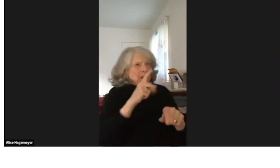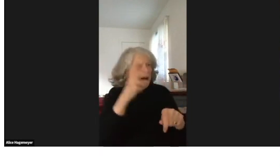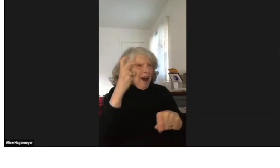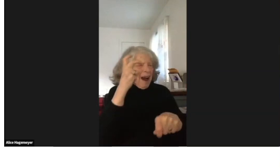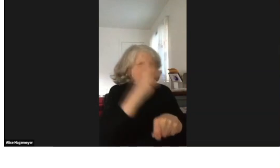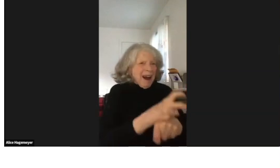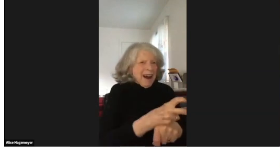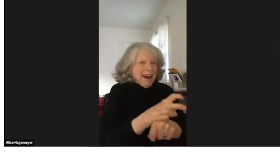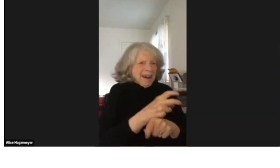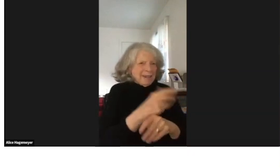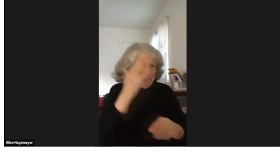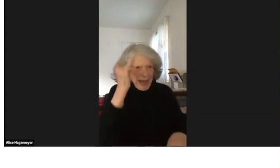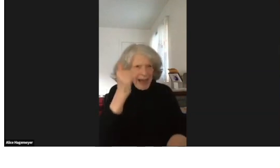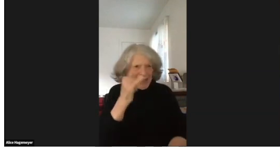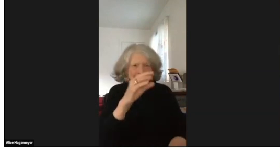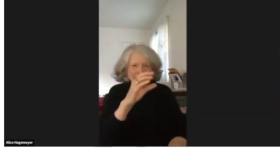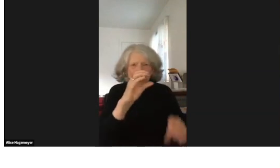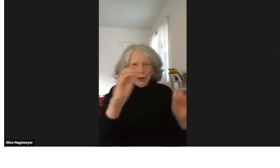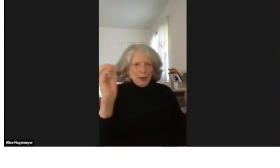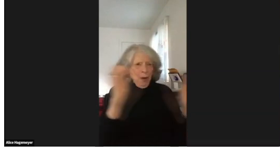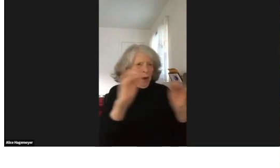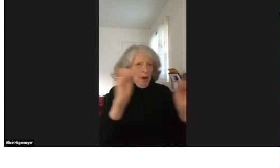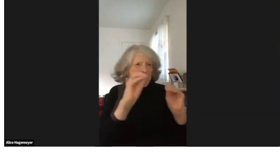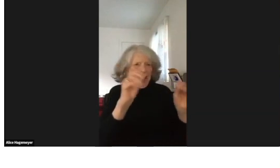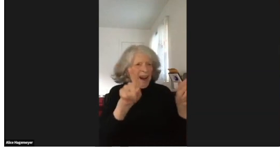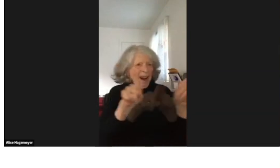Many of us have common challenges.